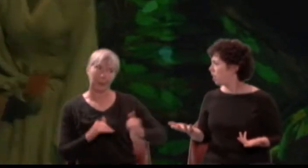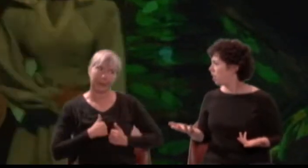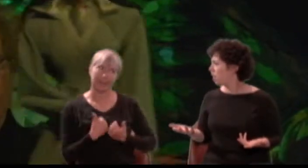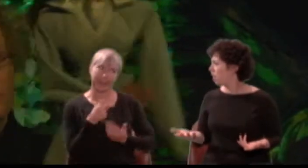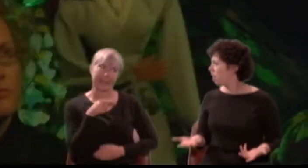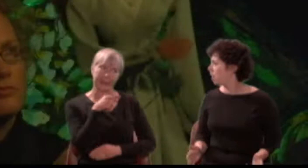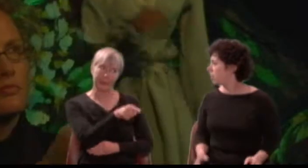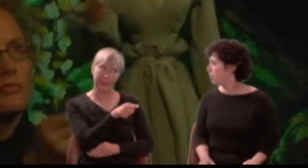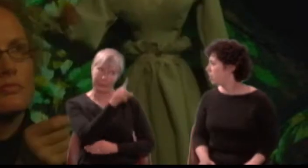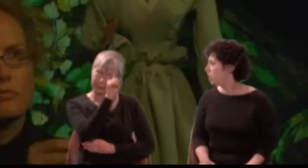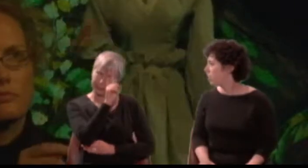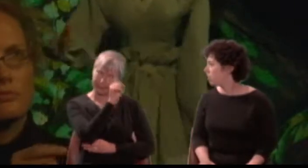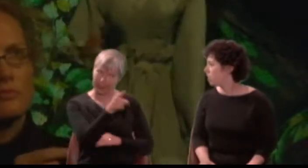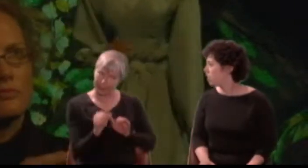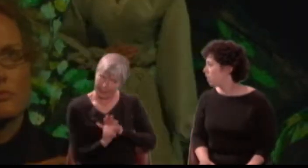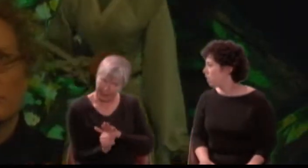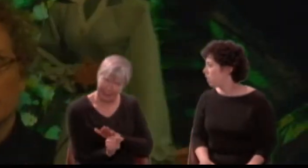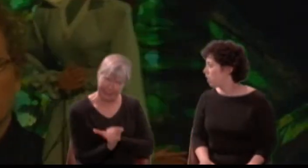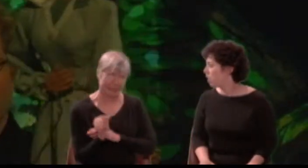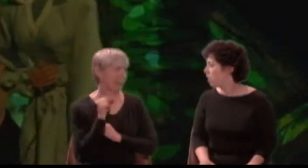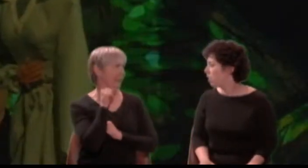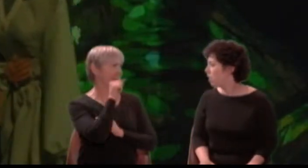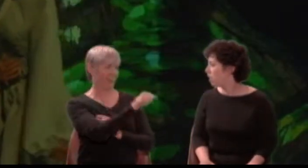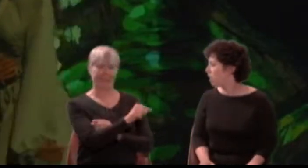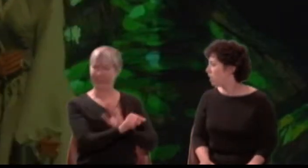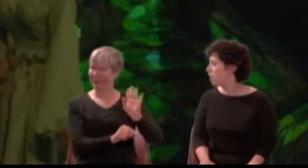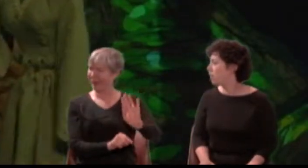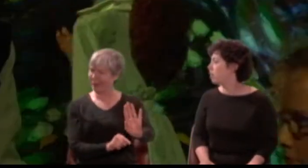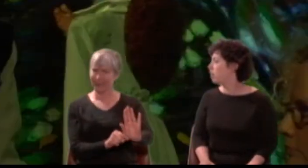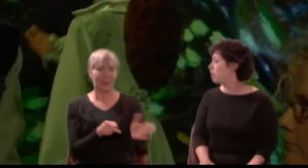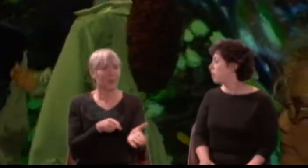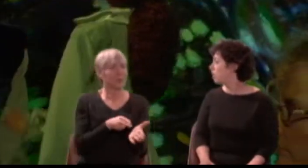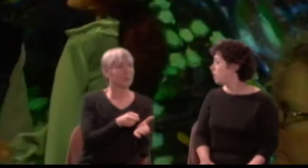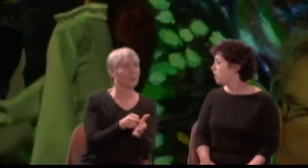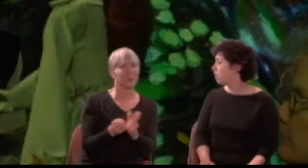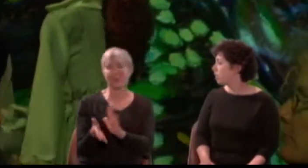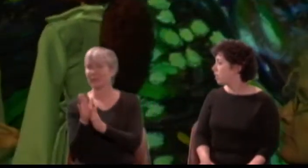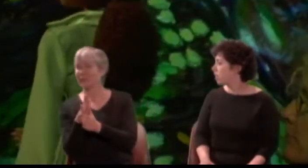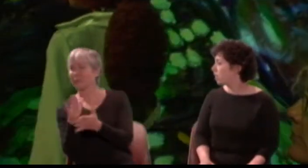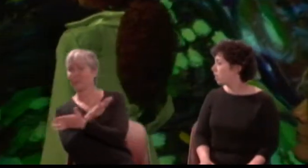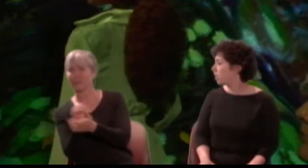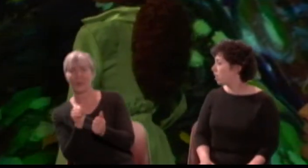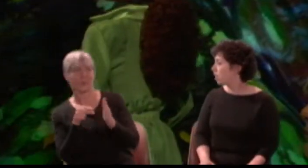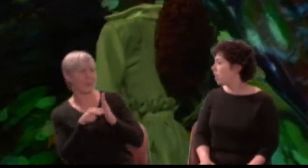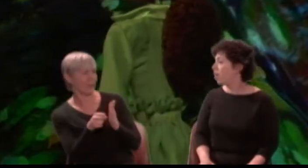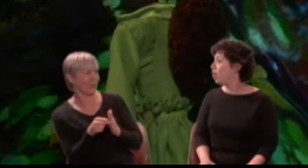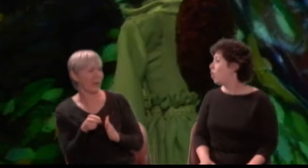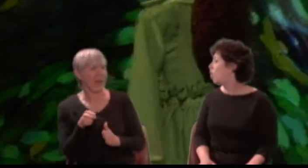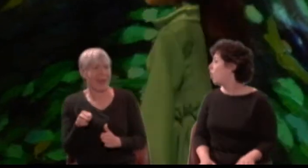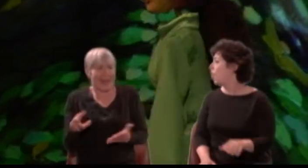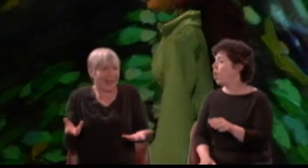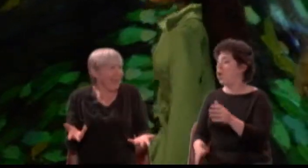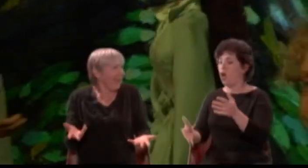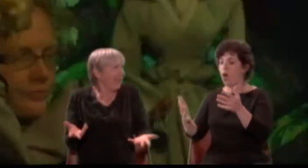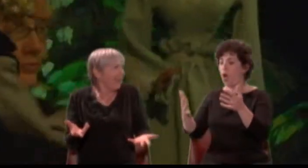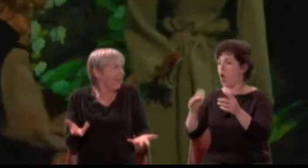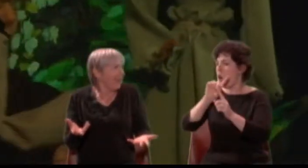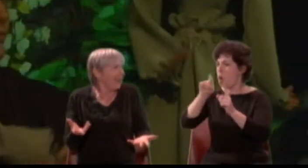When truth kills truth, O devilish-holy fray! These vows are Hermia's! Lysander: I had no judgment when to her I swore.